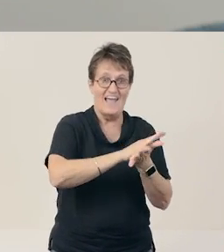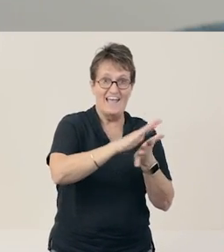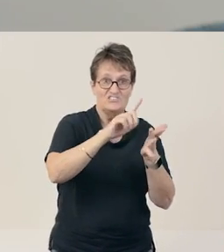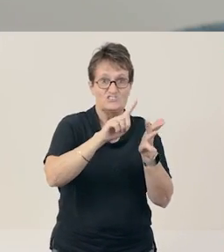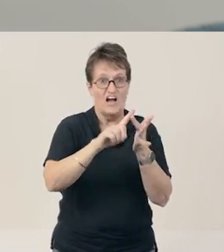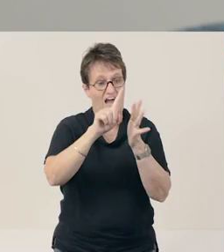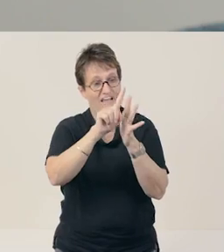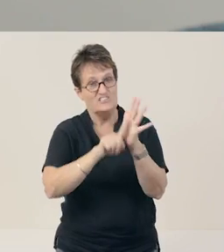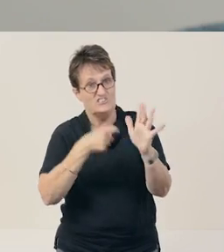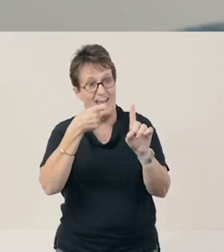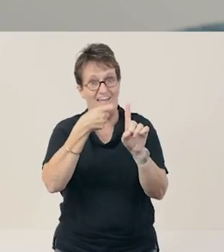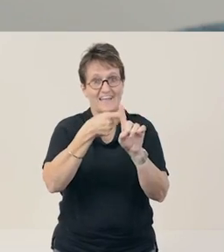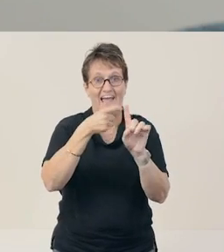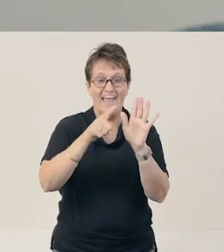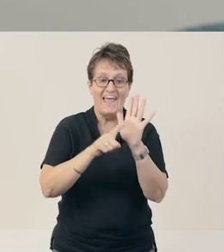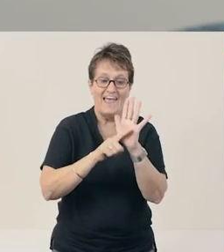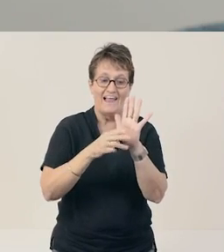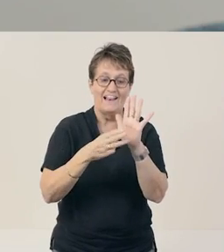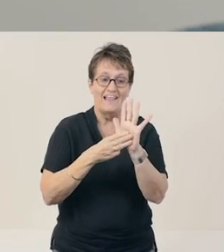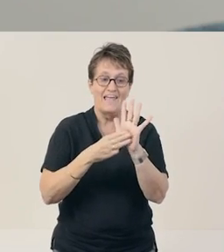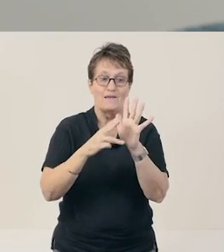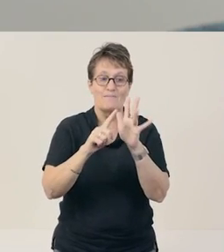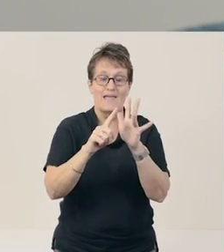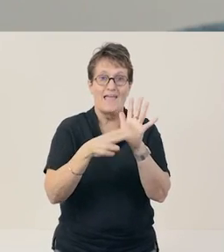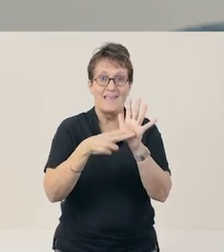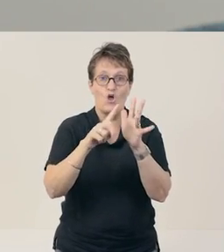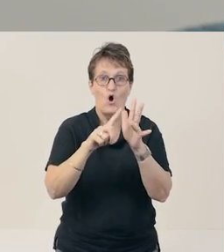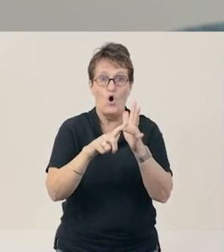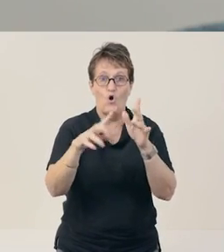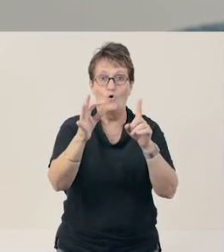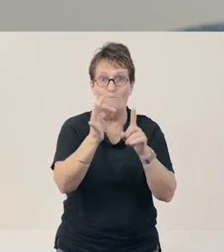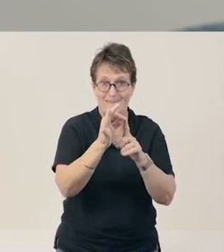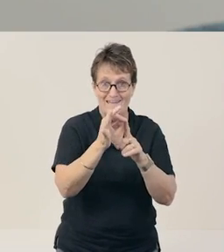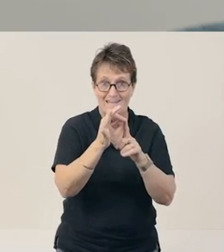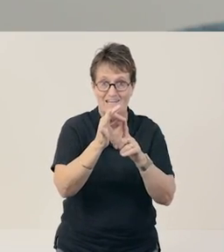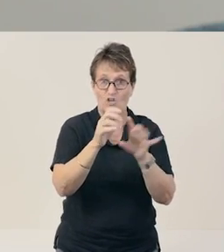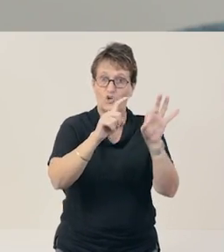H, I, J, K, L, N, M, O, P,